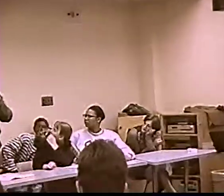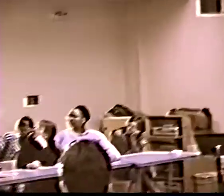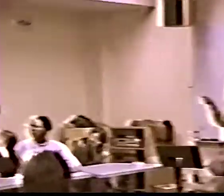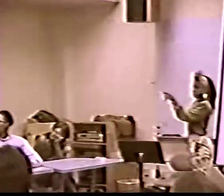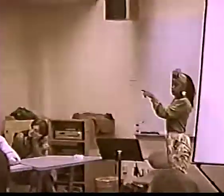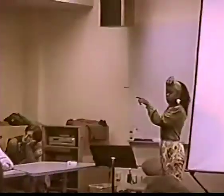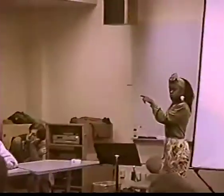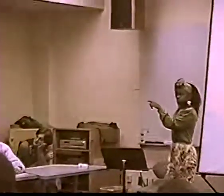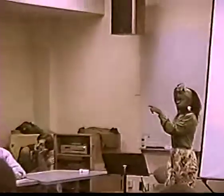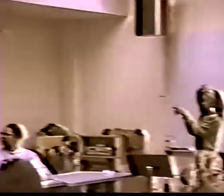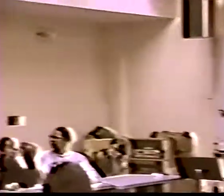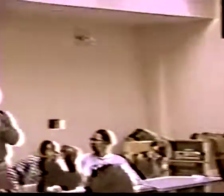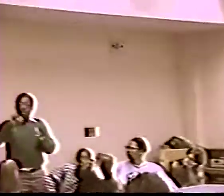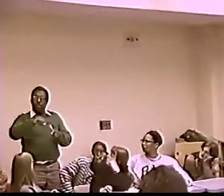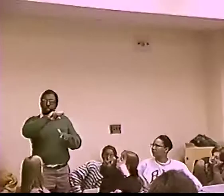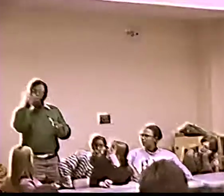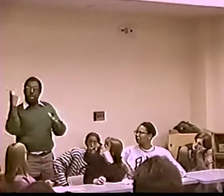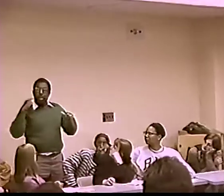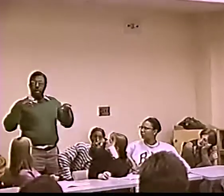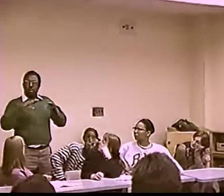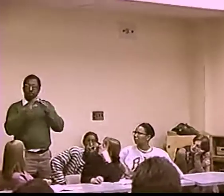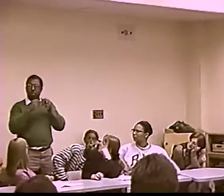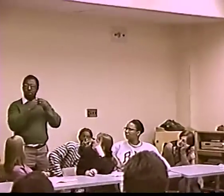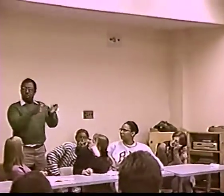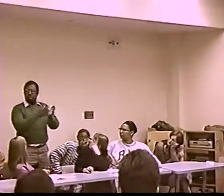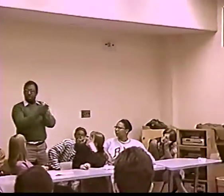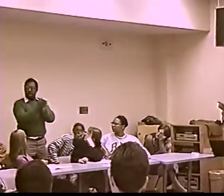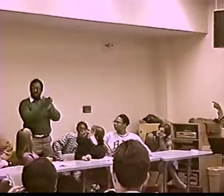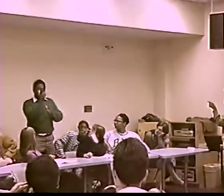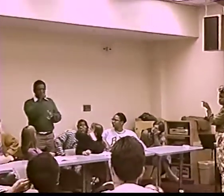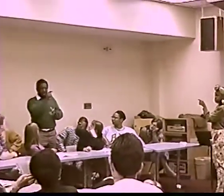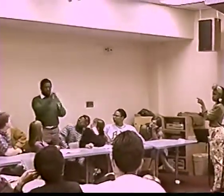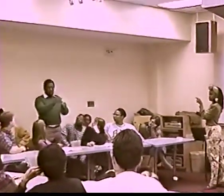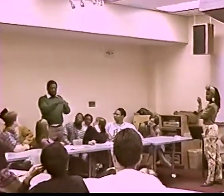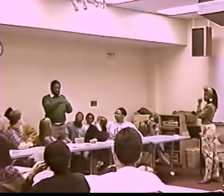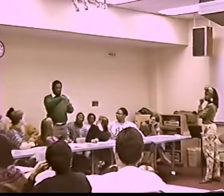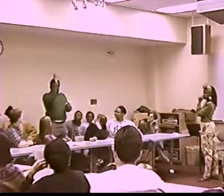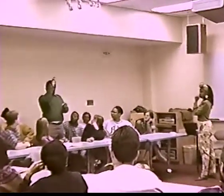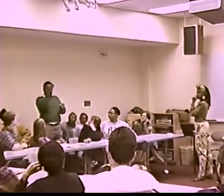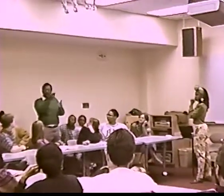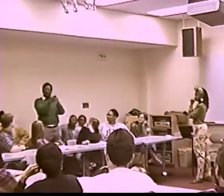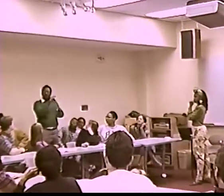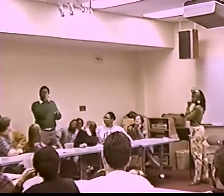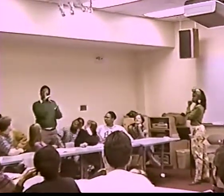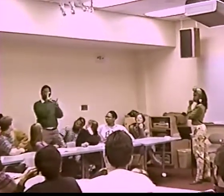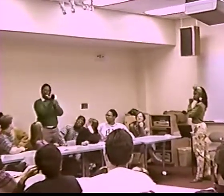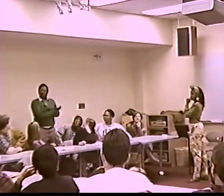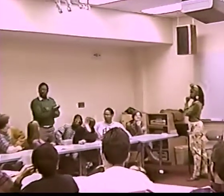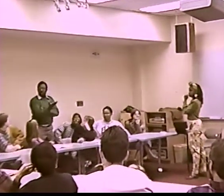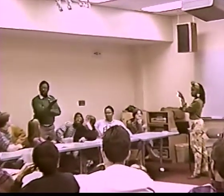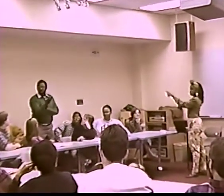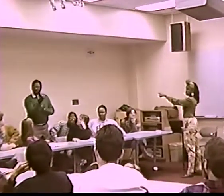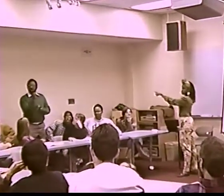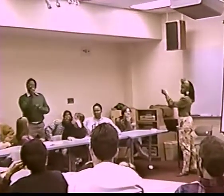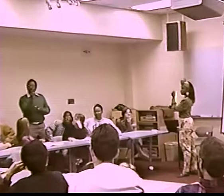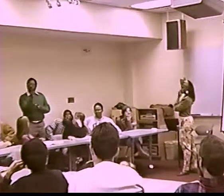BECAUSE WHITE INTERPRETERS DON'T KNOW THE CULTURE. THEY CAN INTERPRET, YES, BUT A LARGE PERCENT OF A BLACK DEAF AUDIENCE